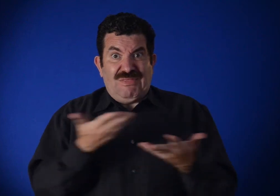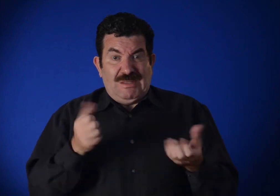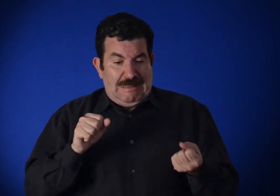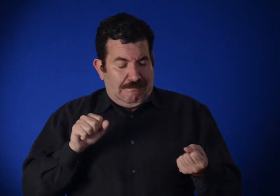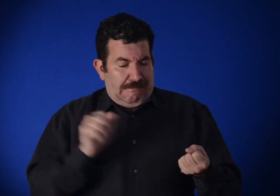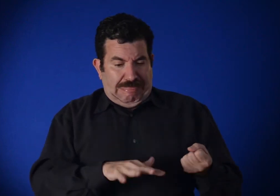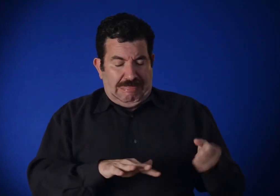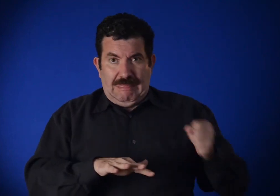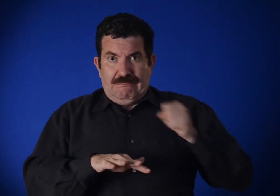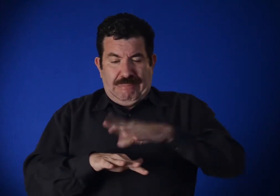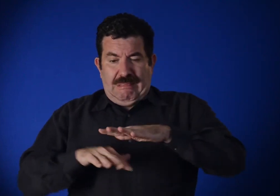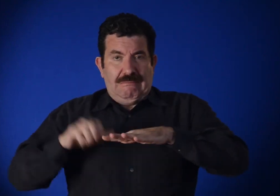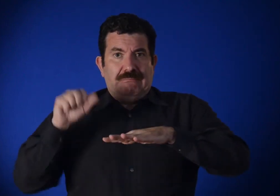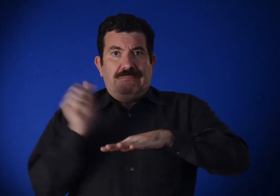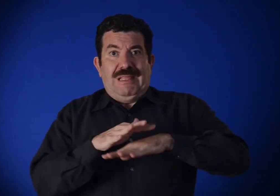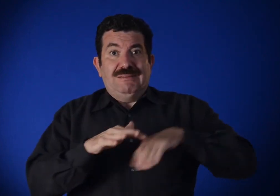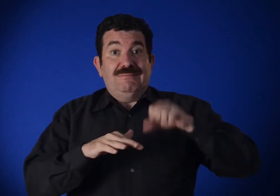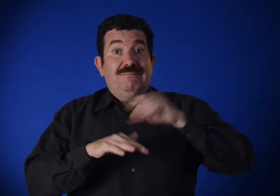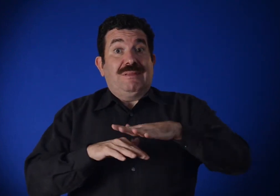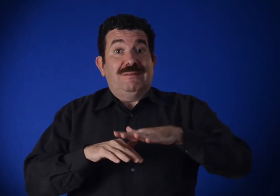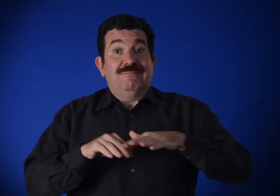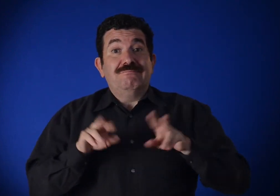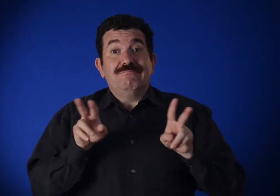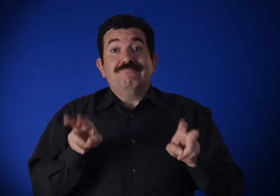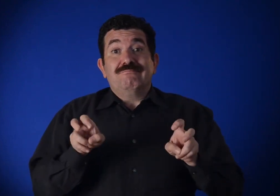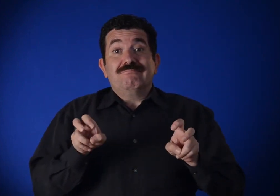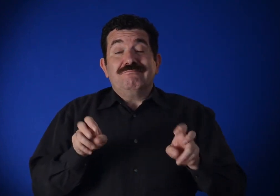There's a sense that everything is pulverized."